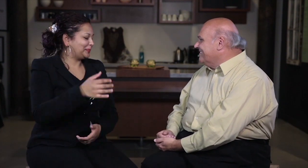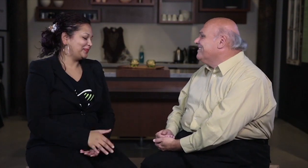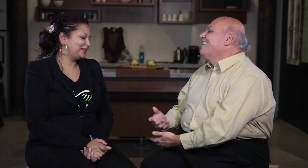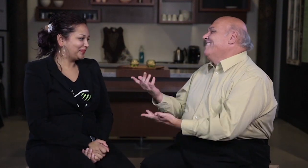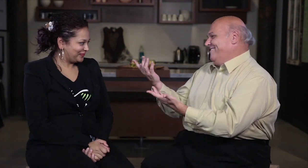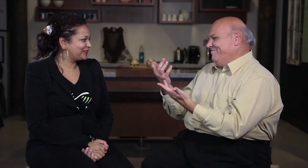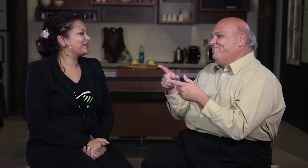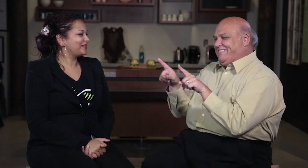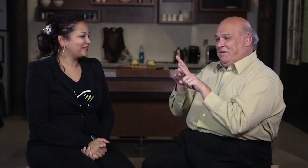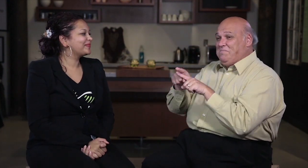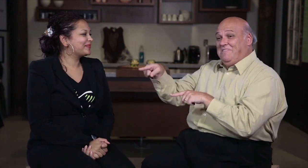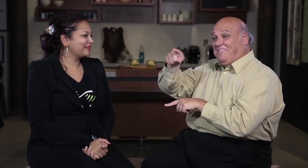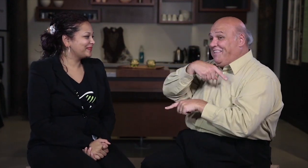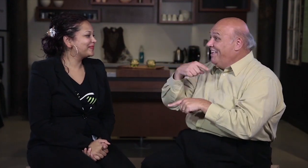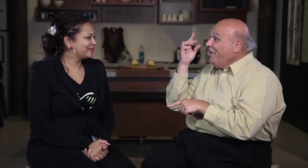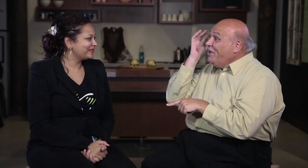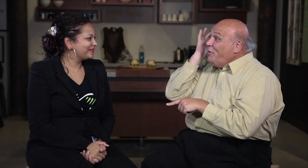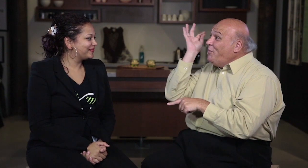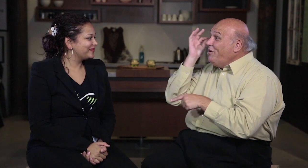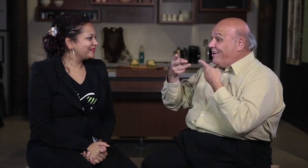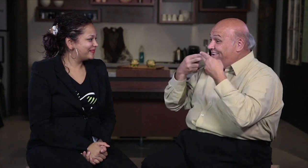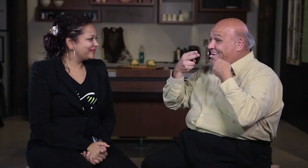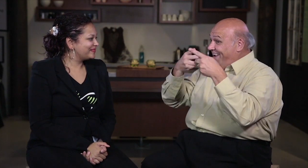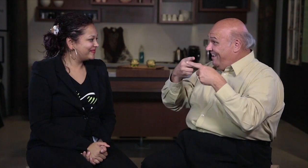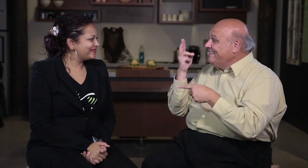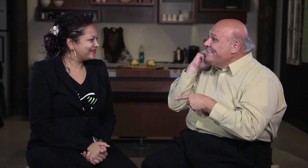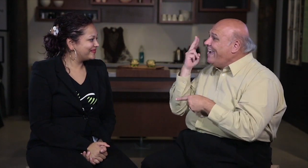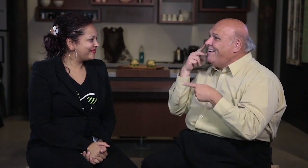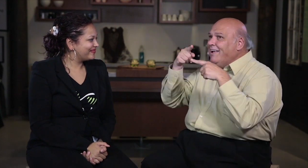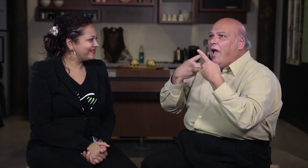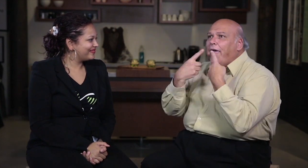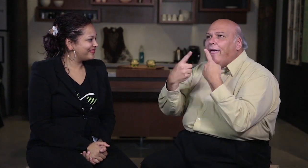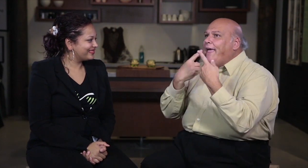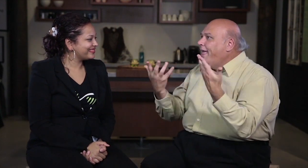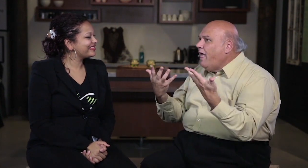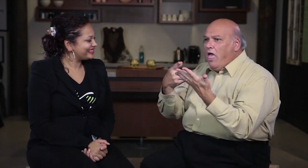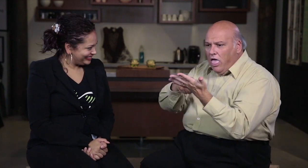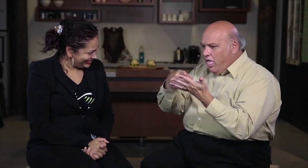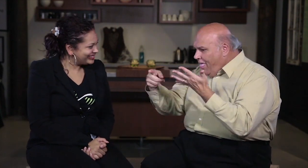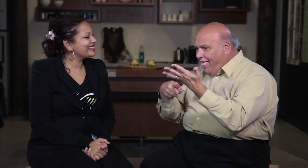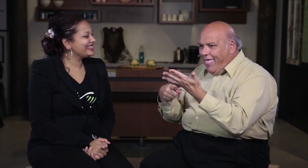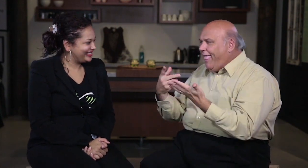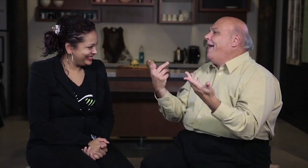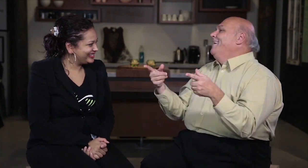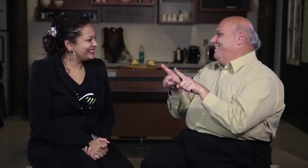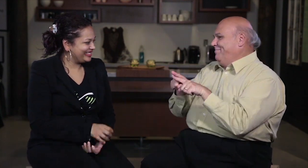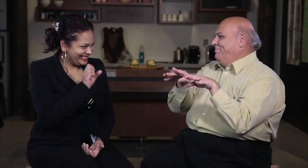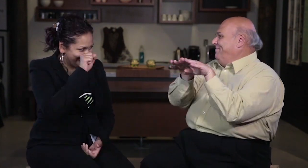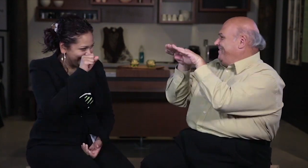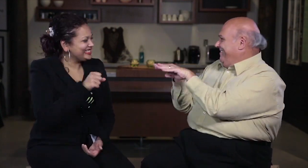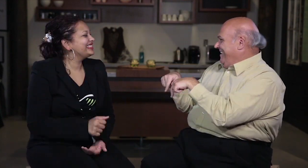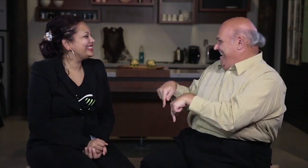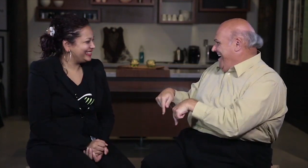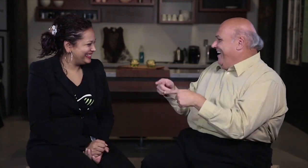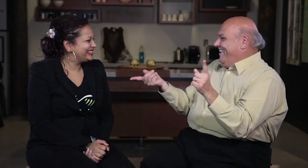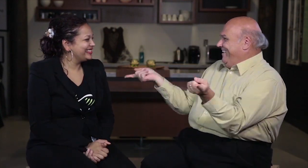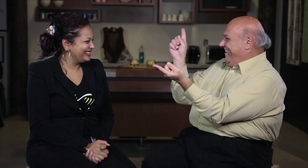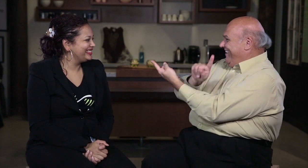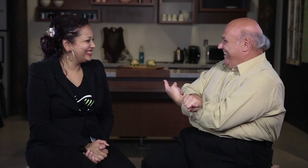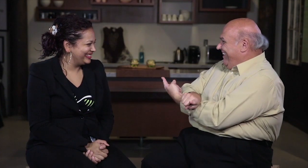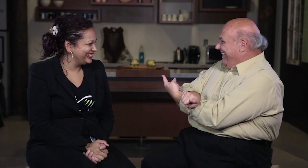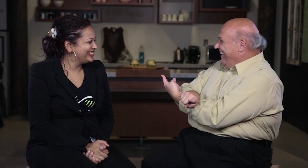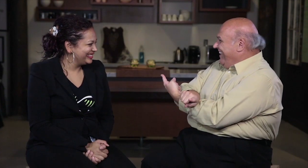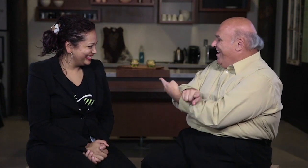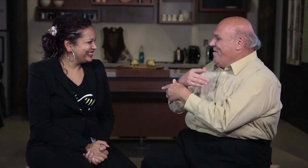eating at a restaurant, Deaf people also have trouble giving their order to the waiter.